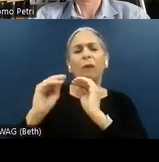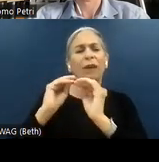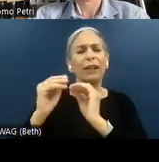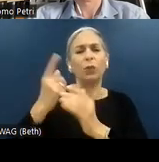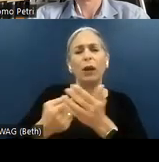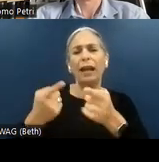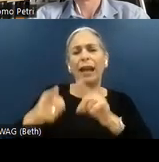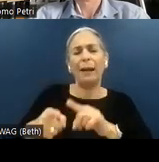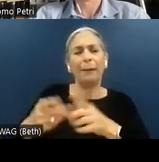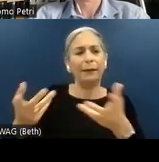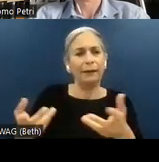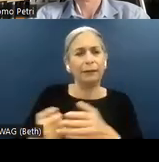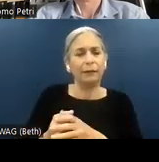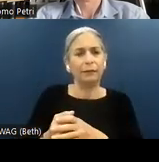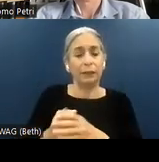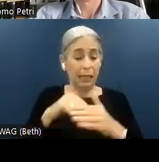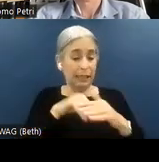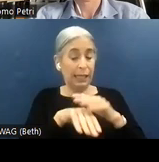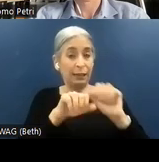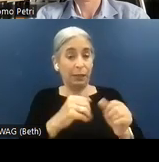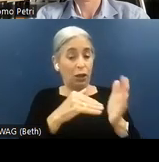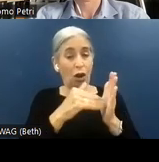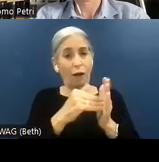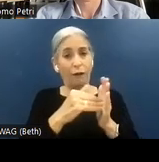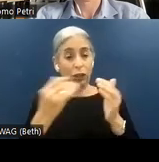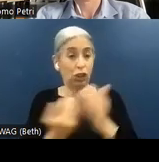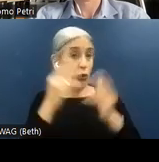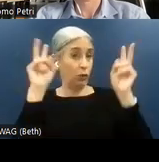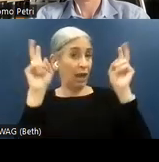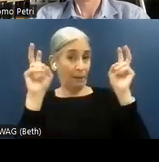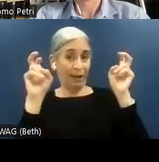As accessibility very often is a new topic for the majority of the people that are involved